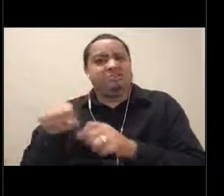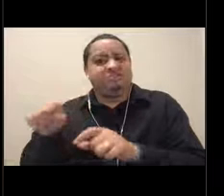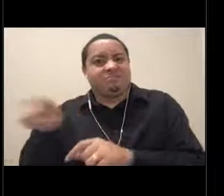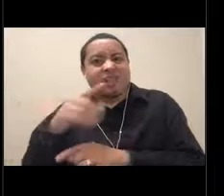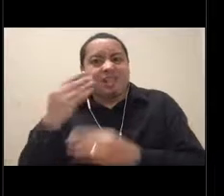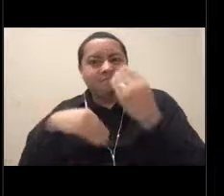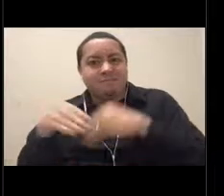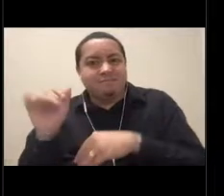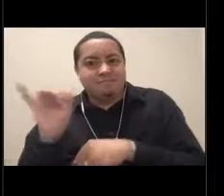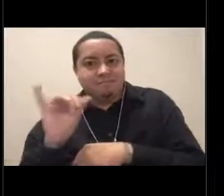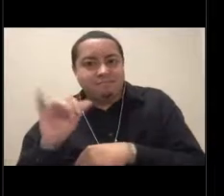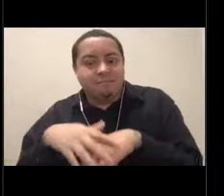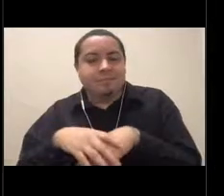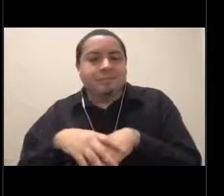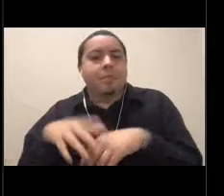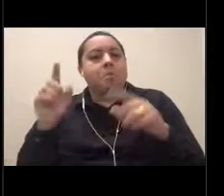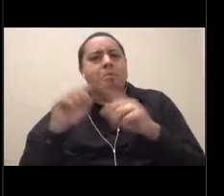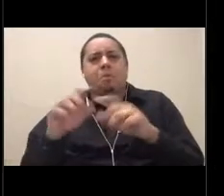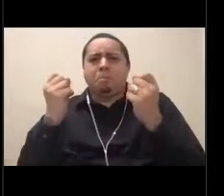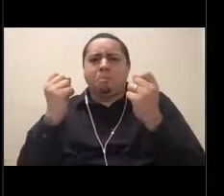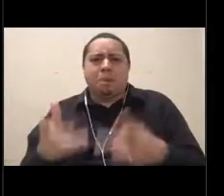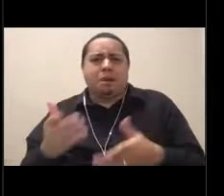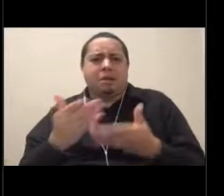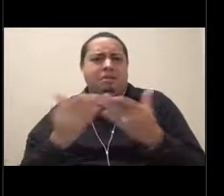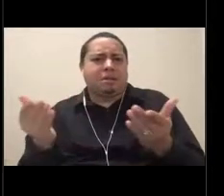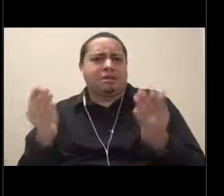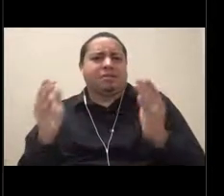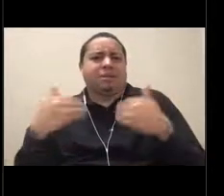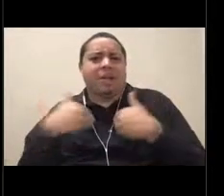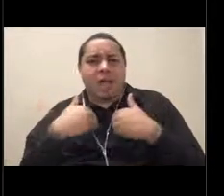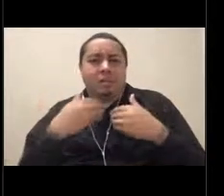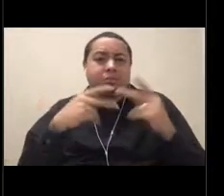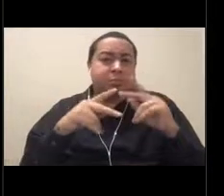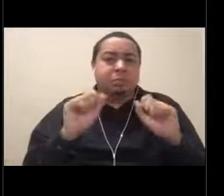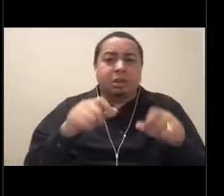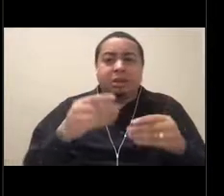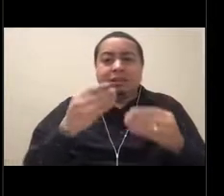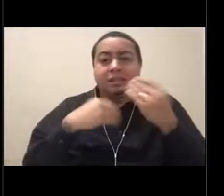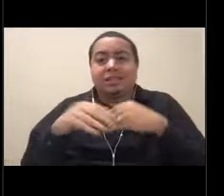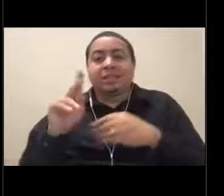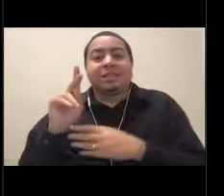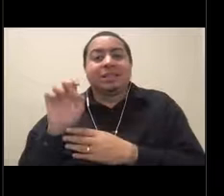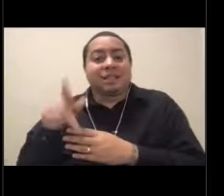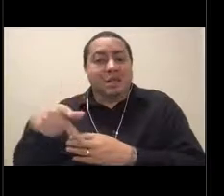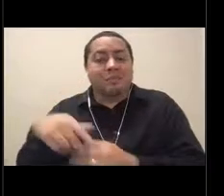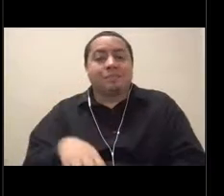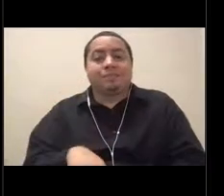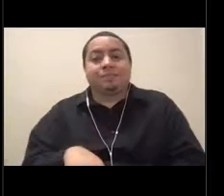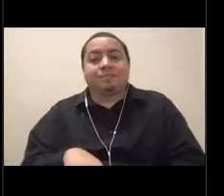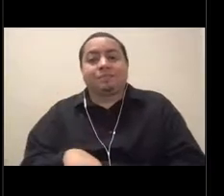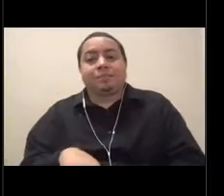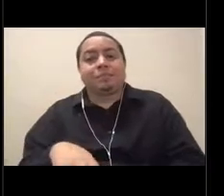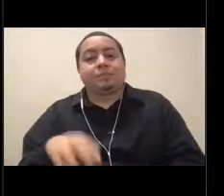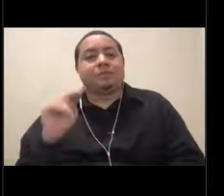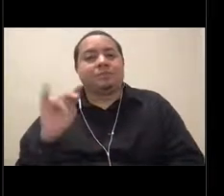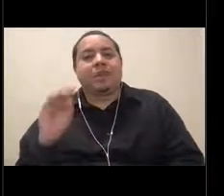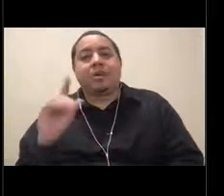but a lot of things like to eat kelp. [Nicole] Great. Well, for those who are interested, we are going to have a seaweed aquaculture webinar